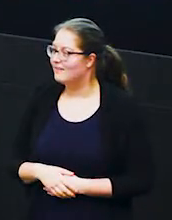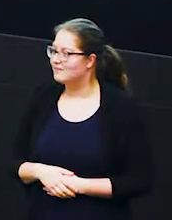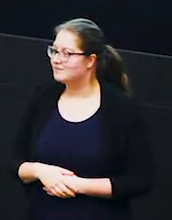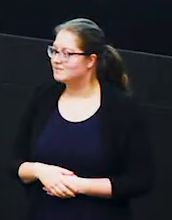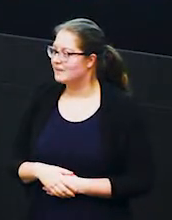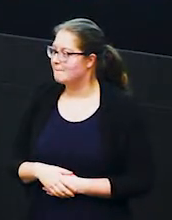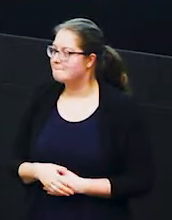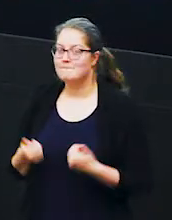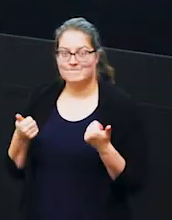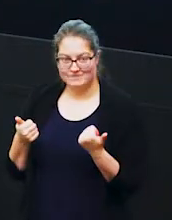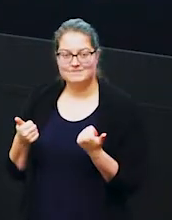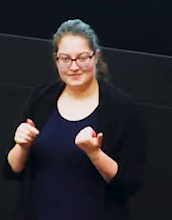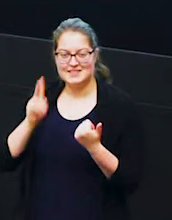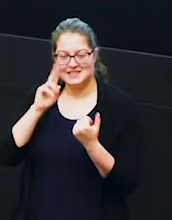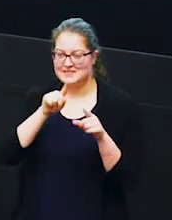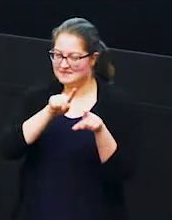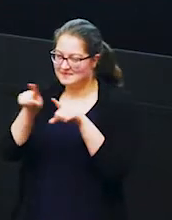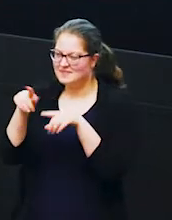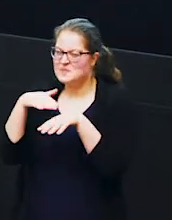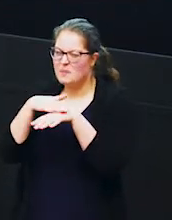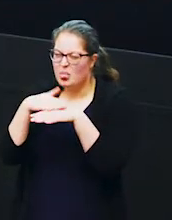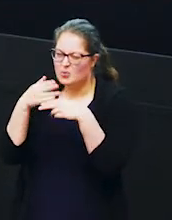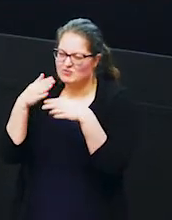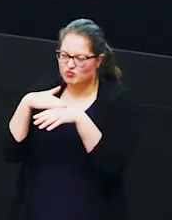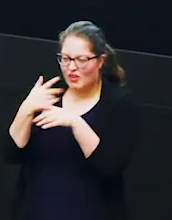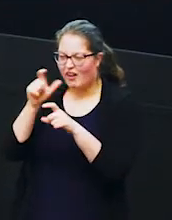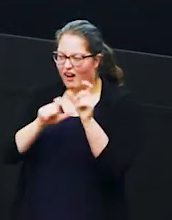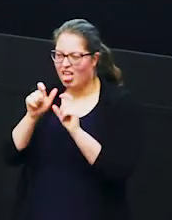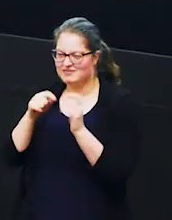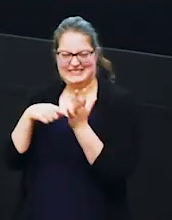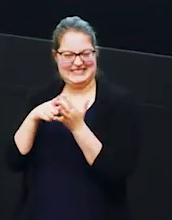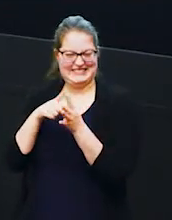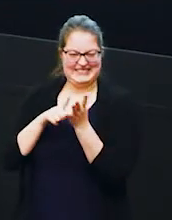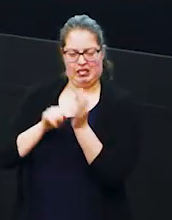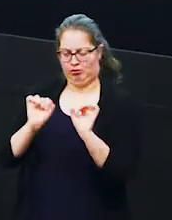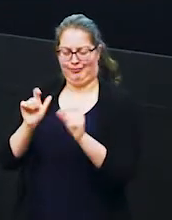brilliant so i can see lots of that bluey green colored card maybe it's teal i'm not sure um but